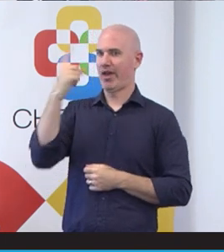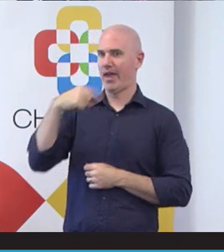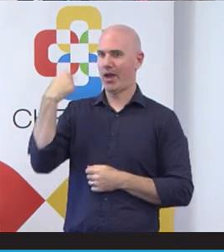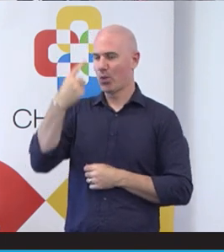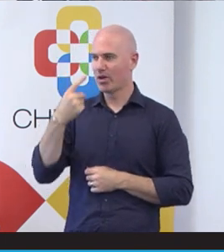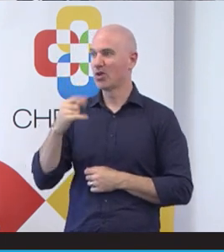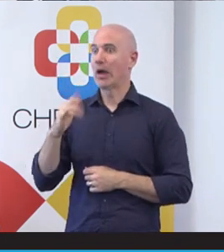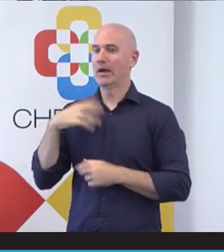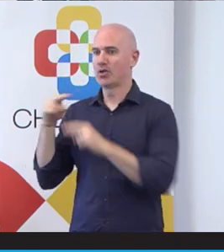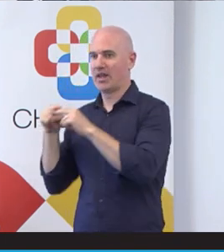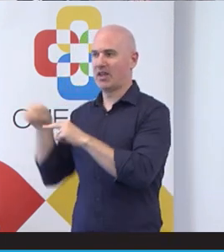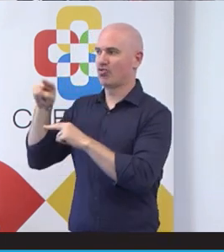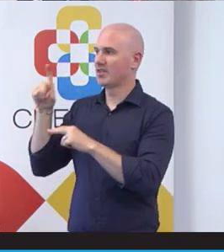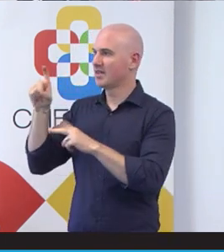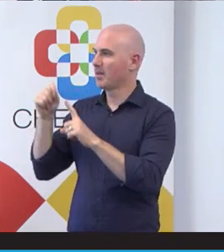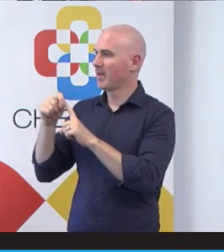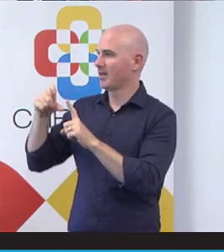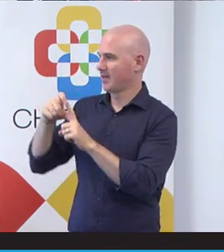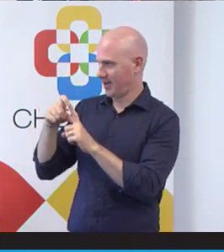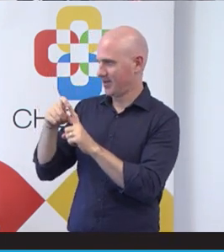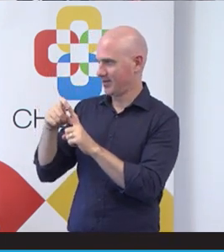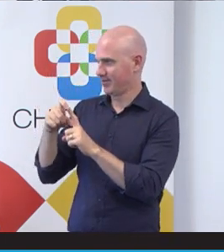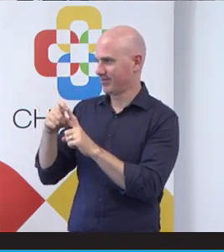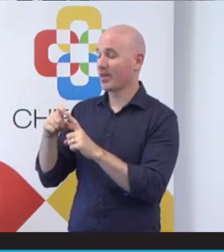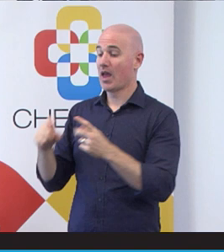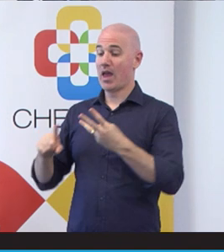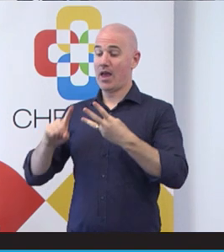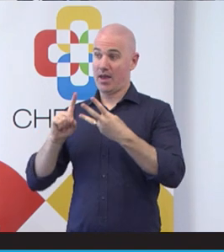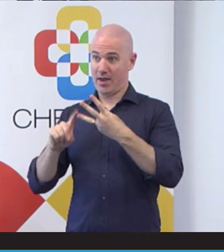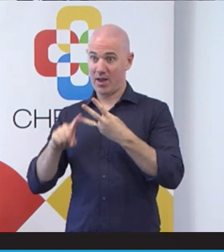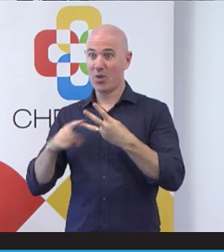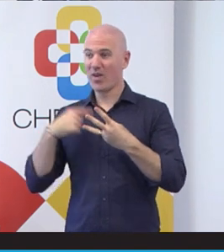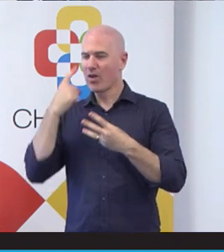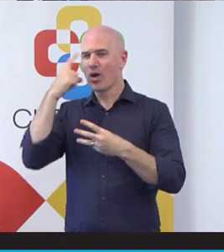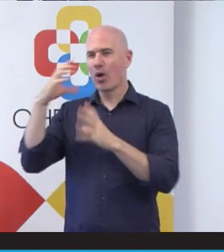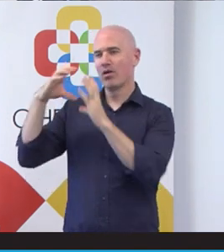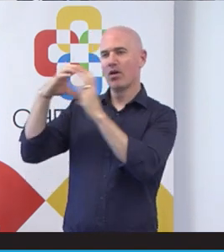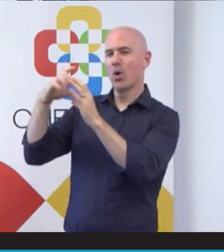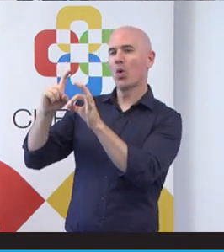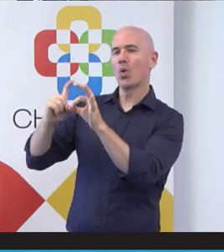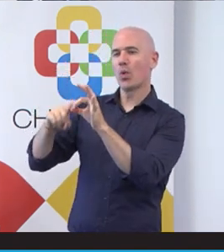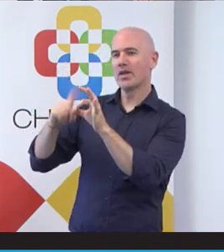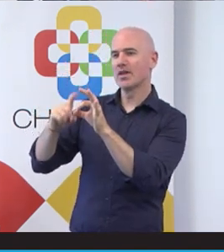also learned that the reach was Australia wide rather than just Queensland, which was good.